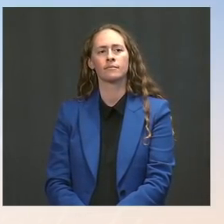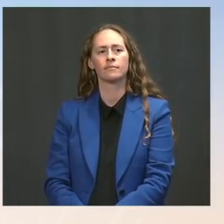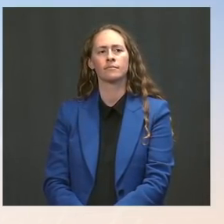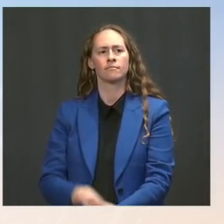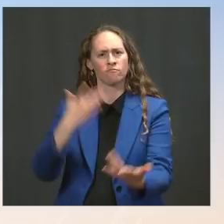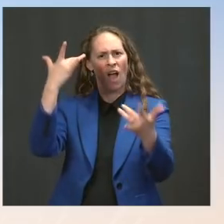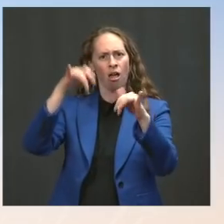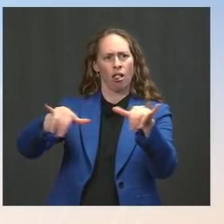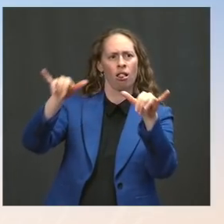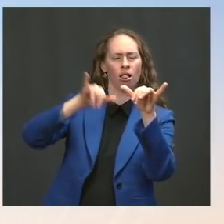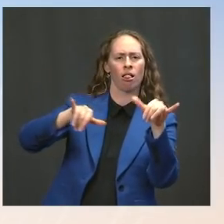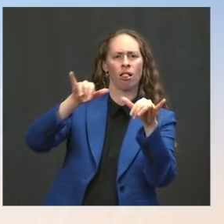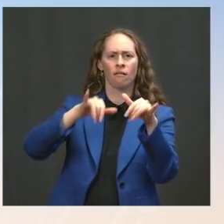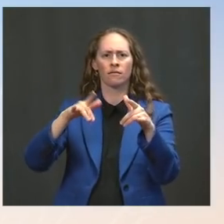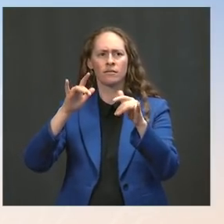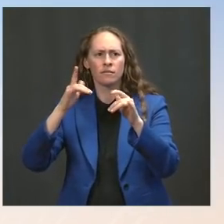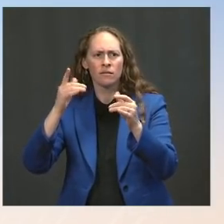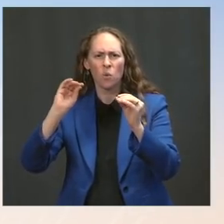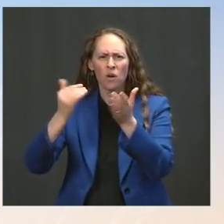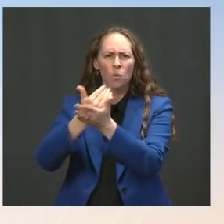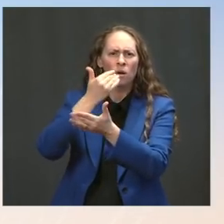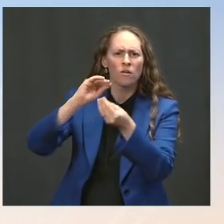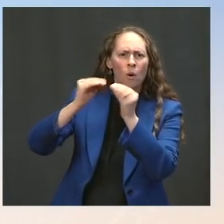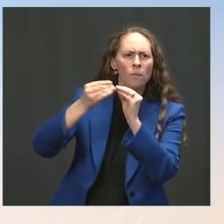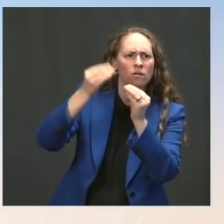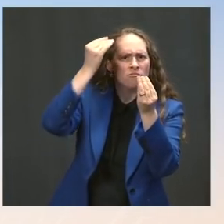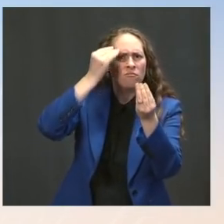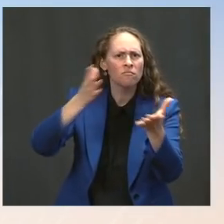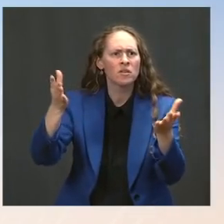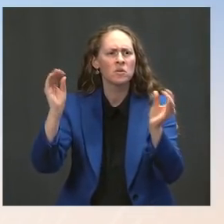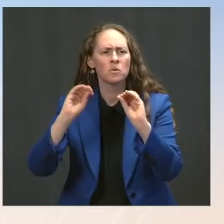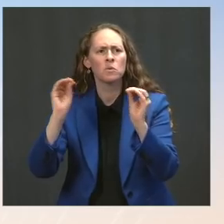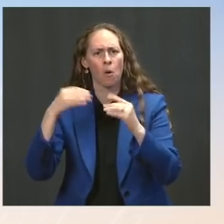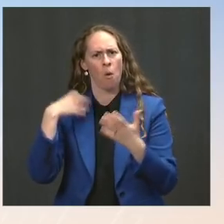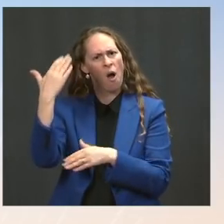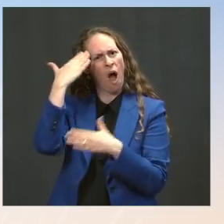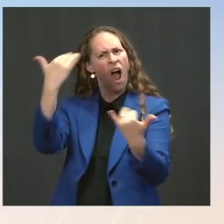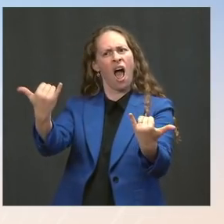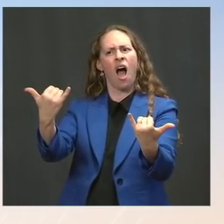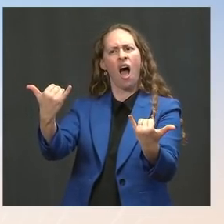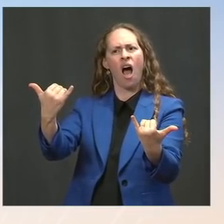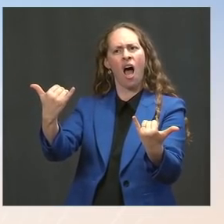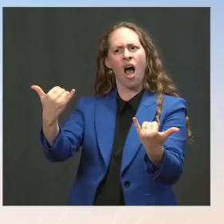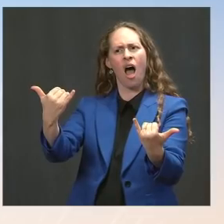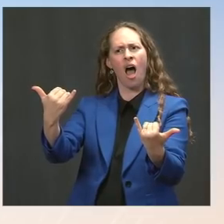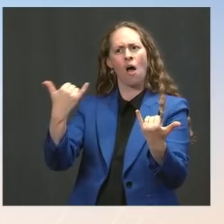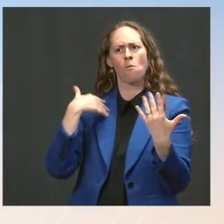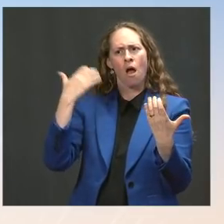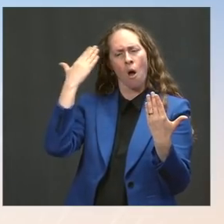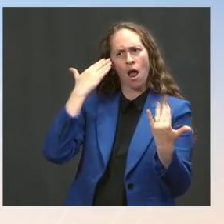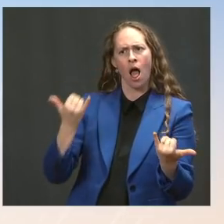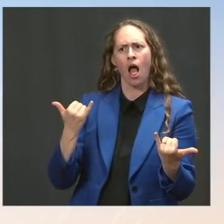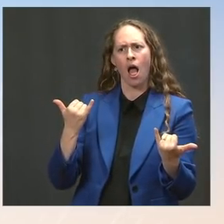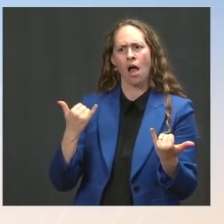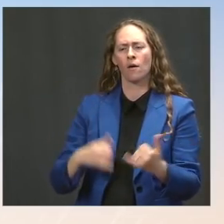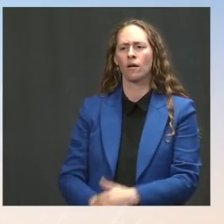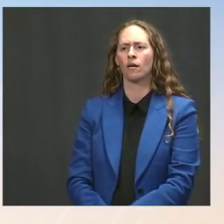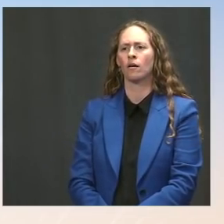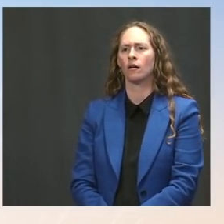is now to people who are vaccinated? Ms. Psaki: I can certainly see what their cycles of data is. We rely on data across the country.